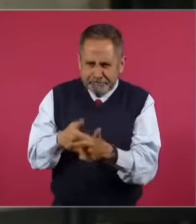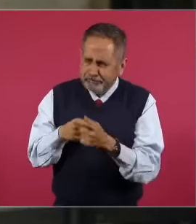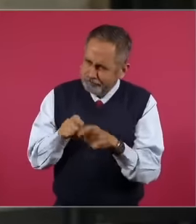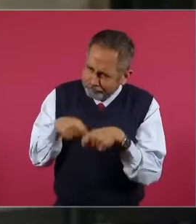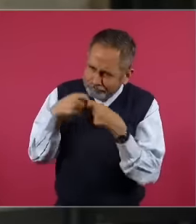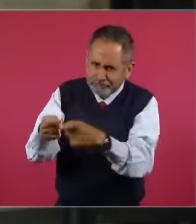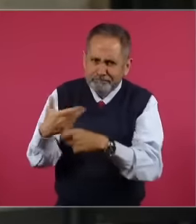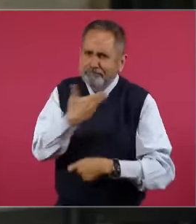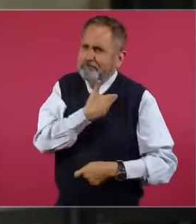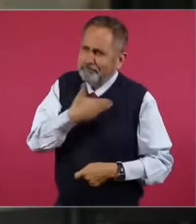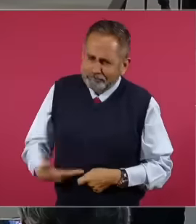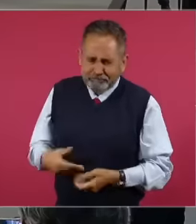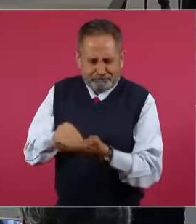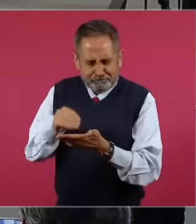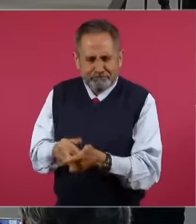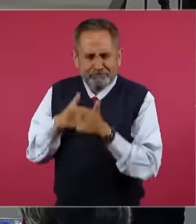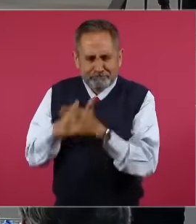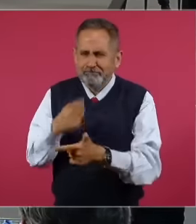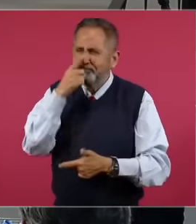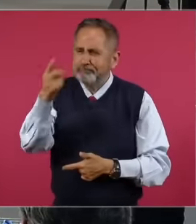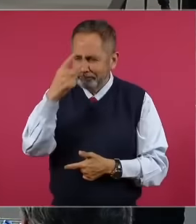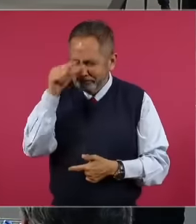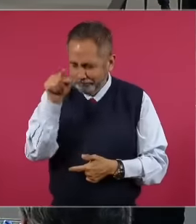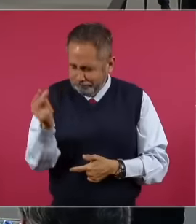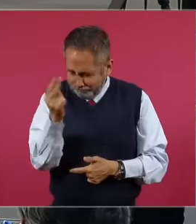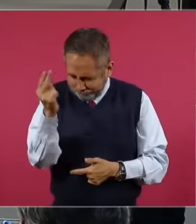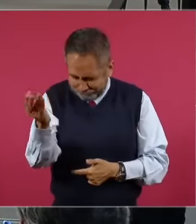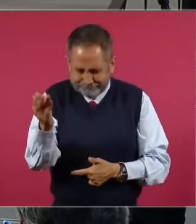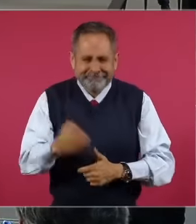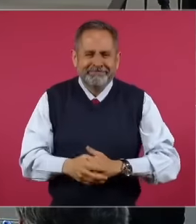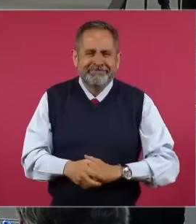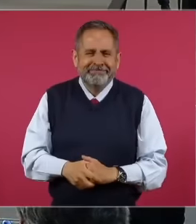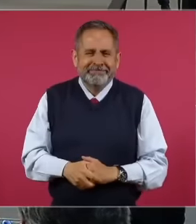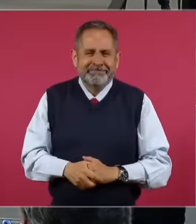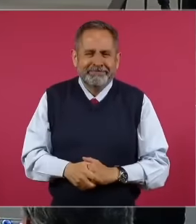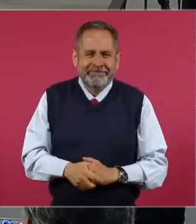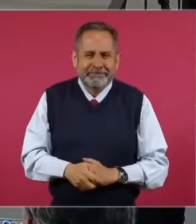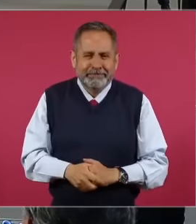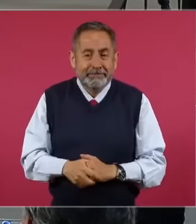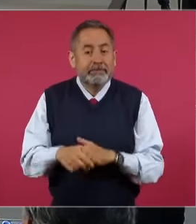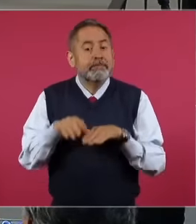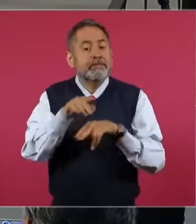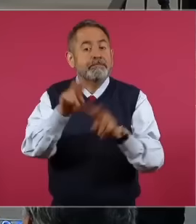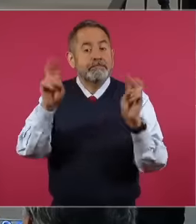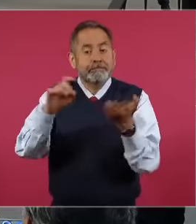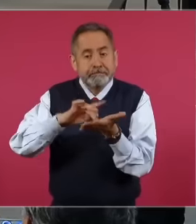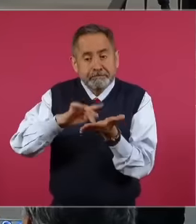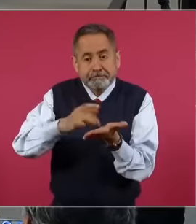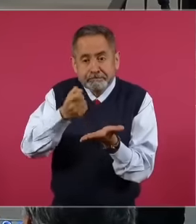President, medications, Mr. President, for patients with